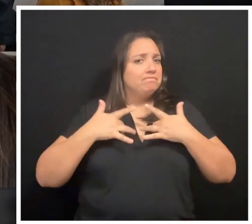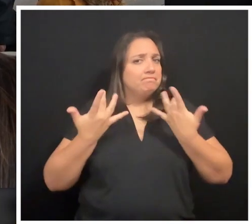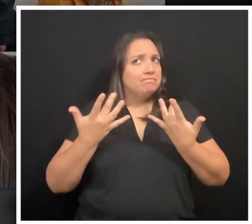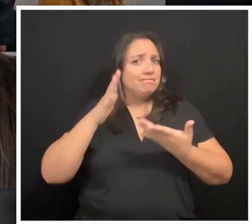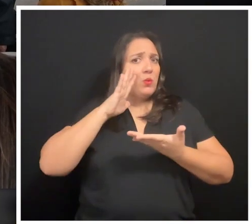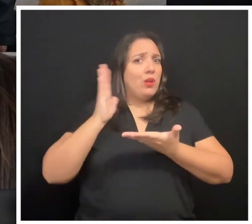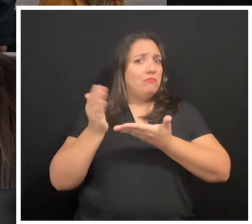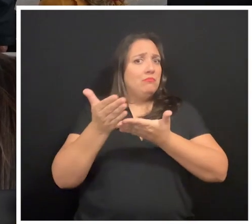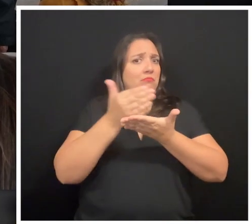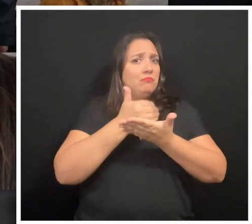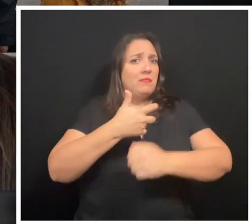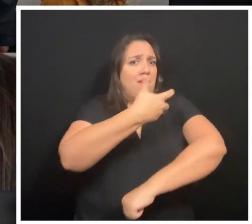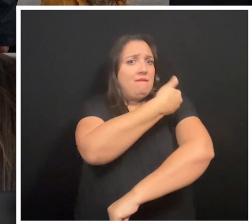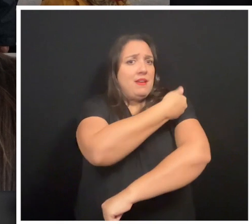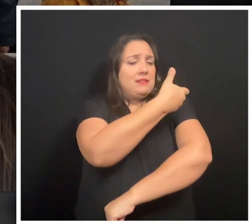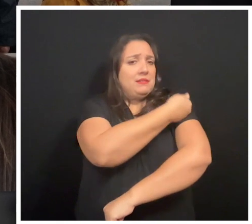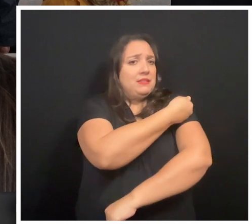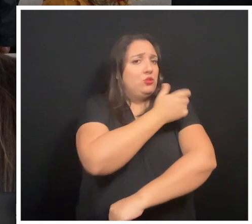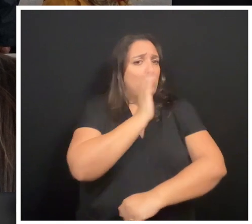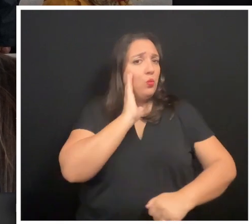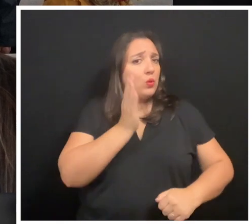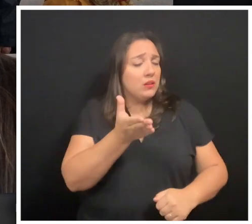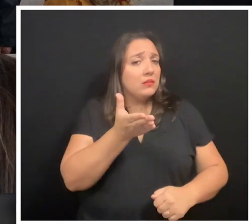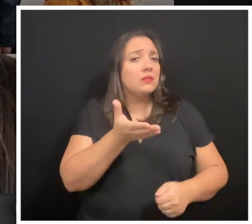what they were doing to obtain vaccines